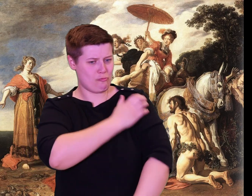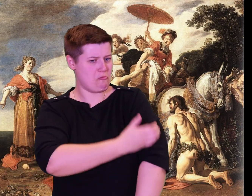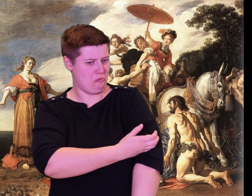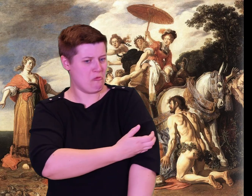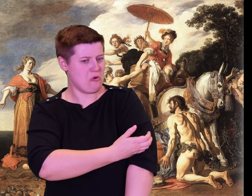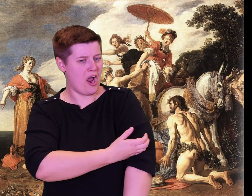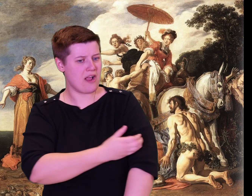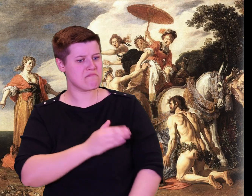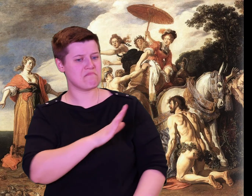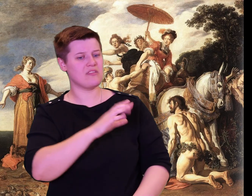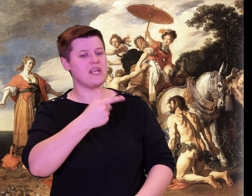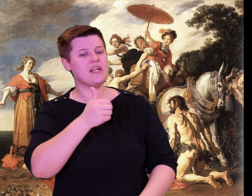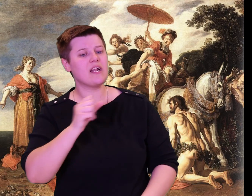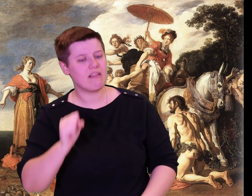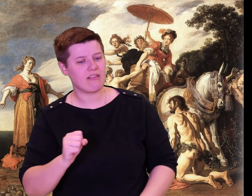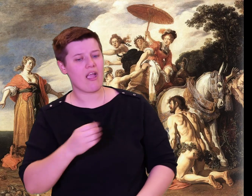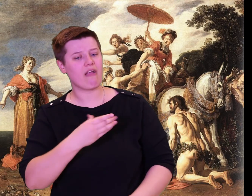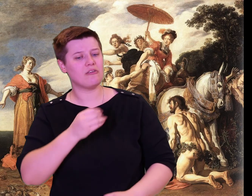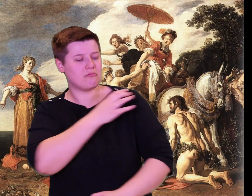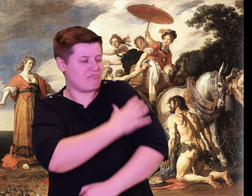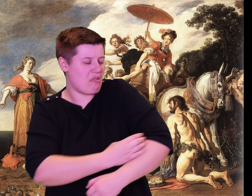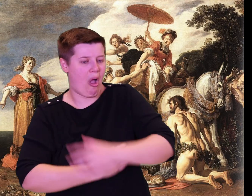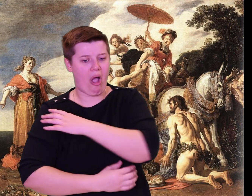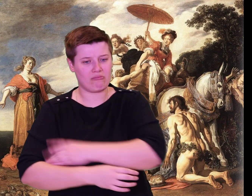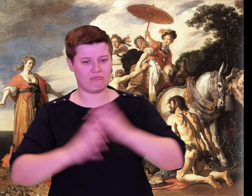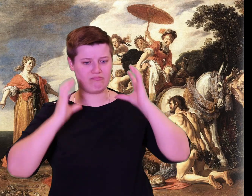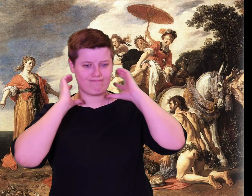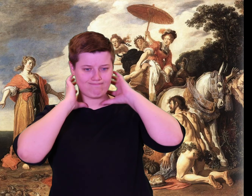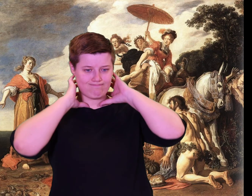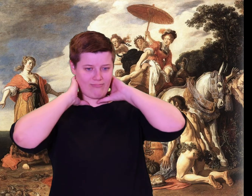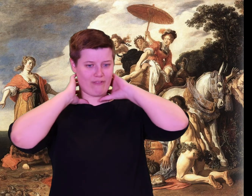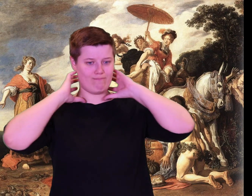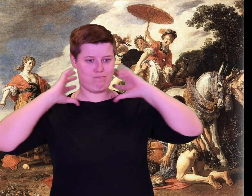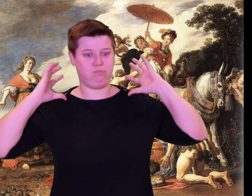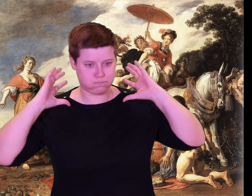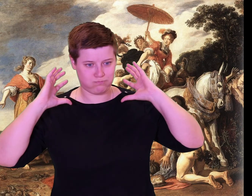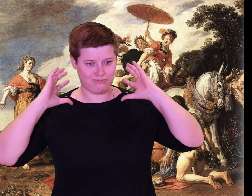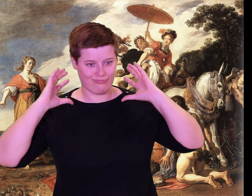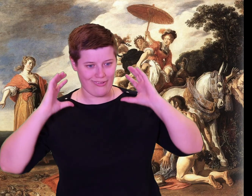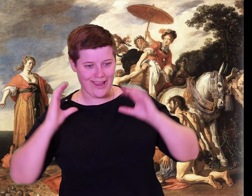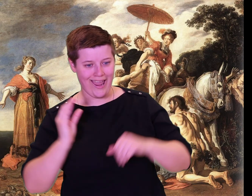though he has been broken by suffering. No pain can shake a man as badly as the